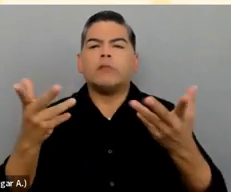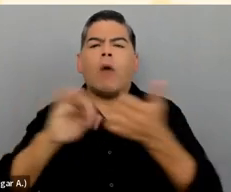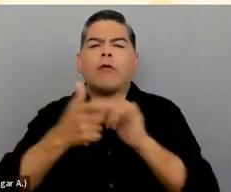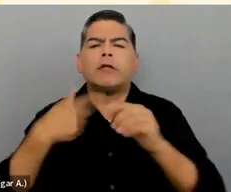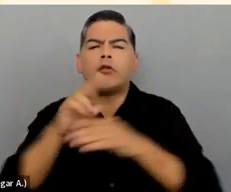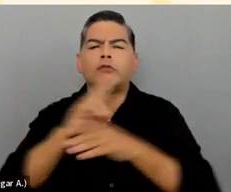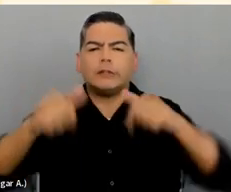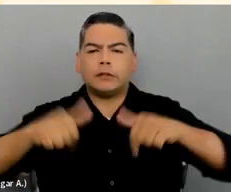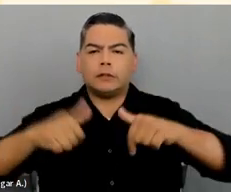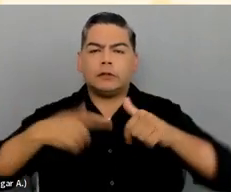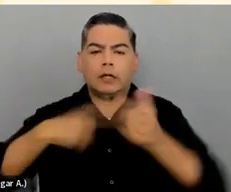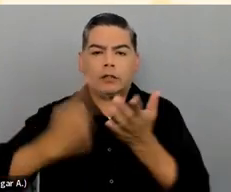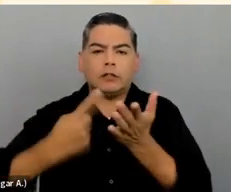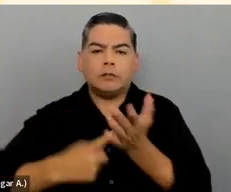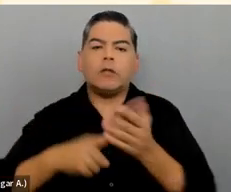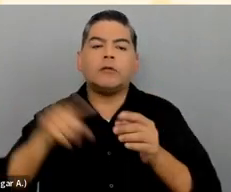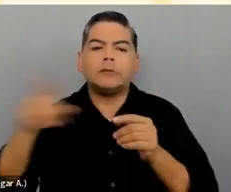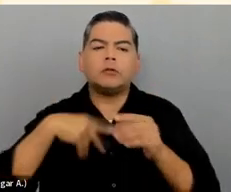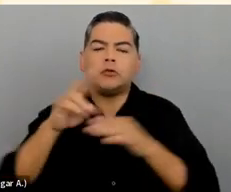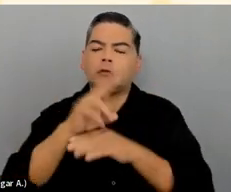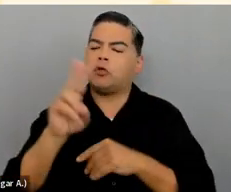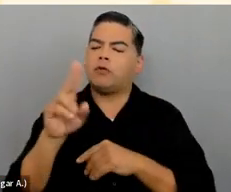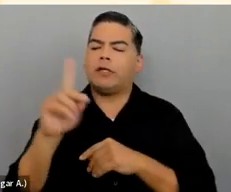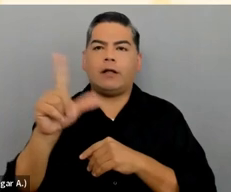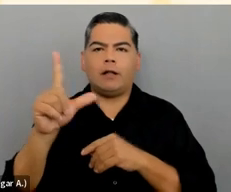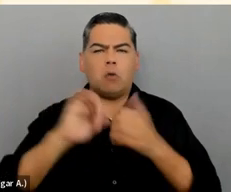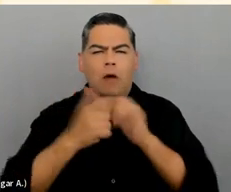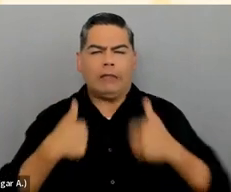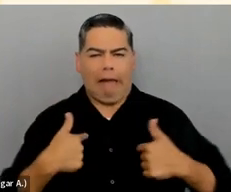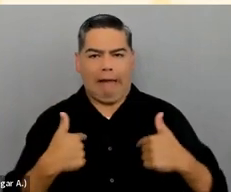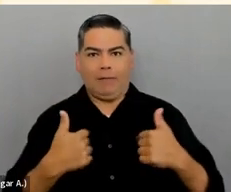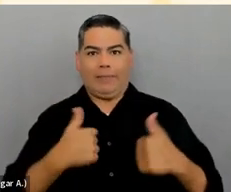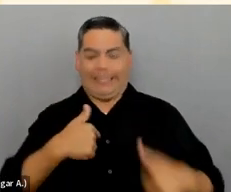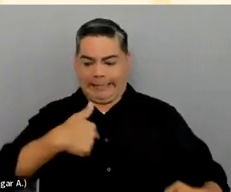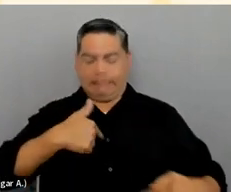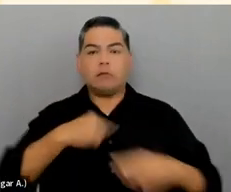I talked about UDL, but how did I actually use it myself? So providing multiple means of engagement.